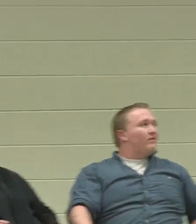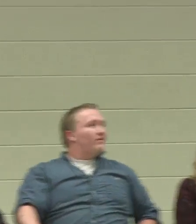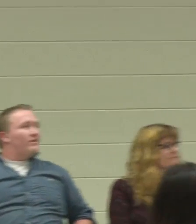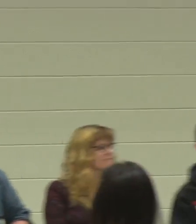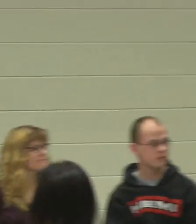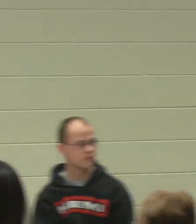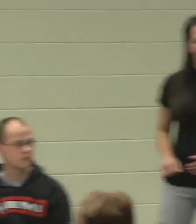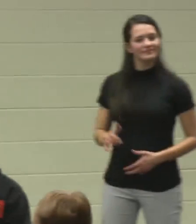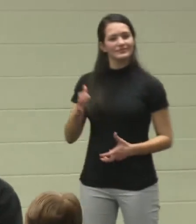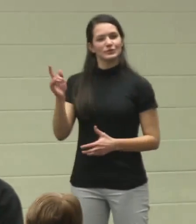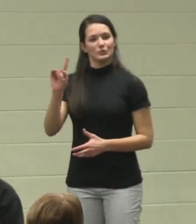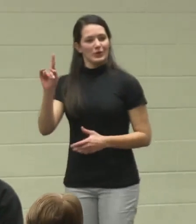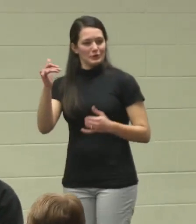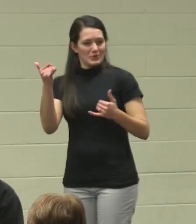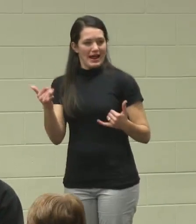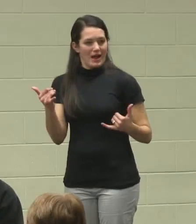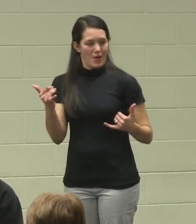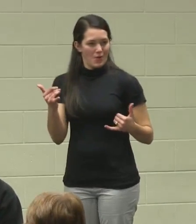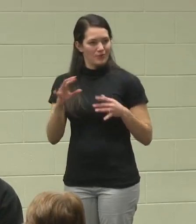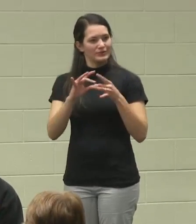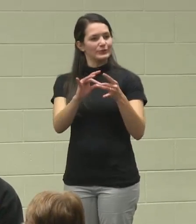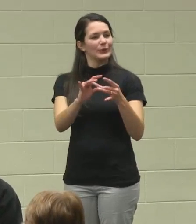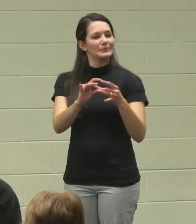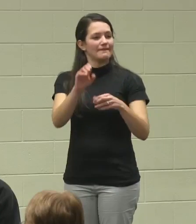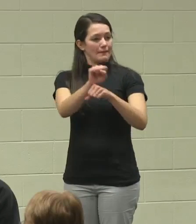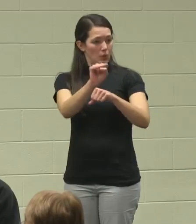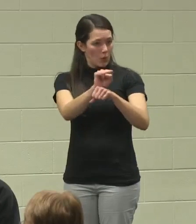So where are you now in terms of employment,